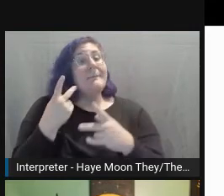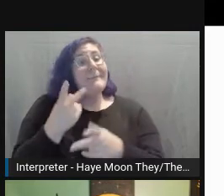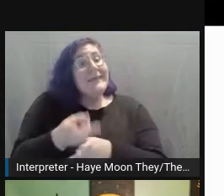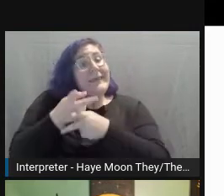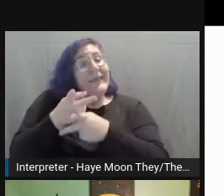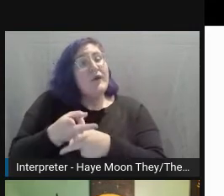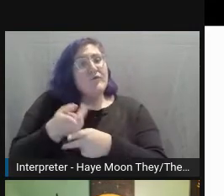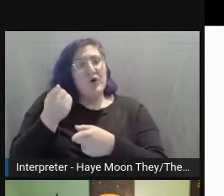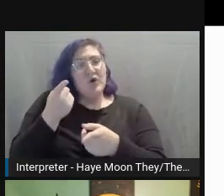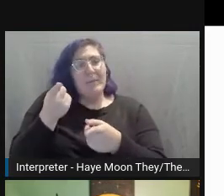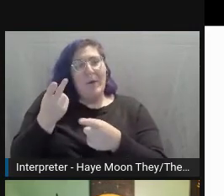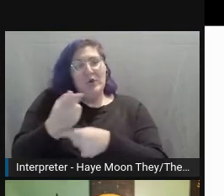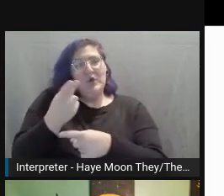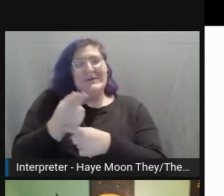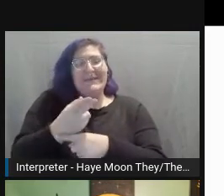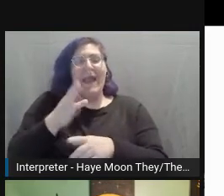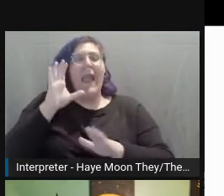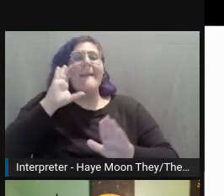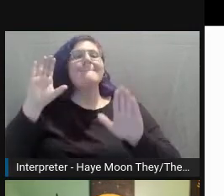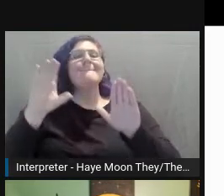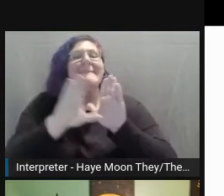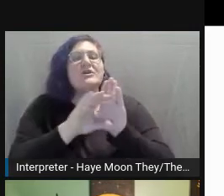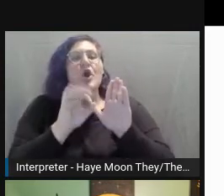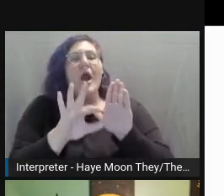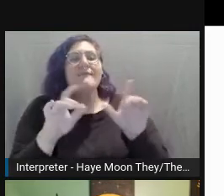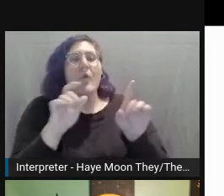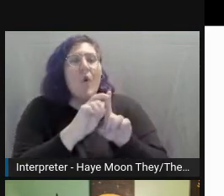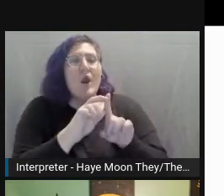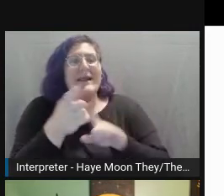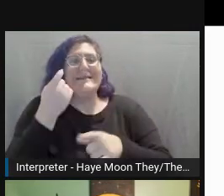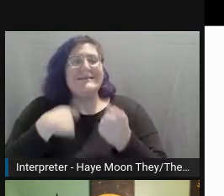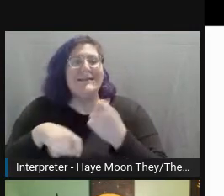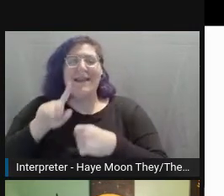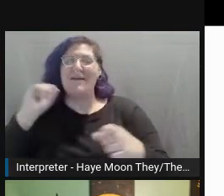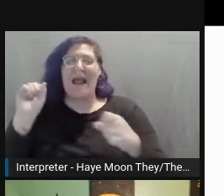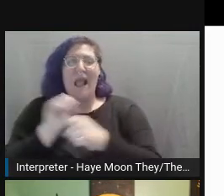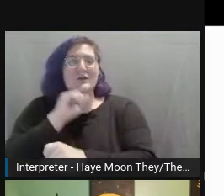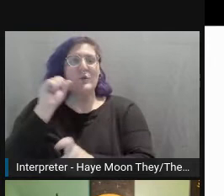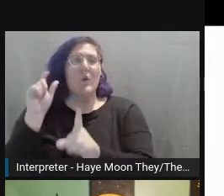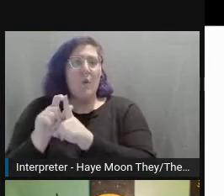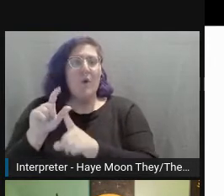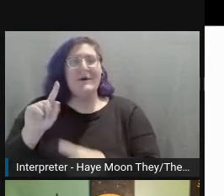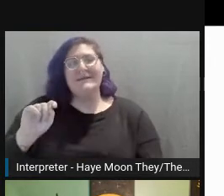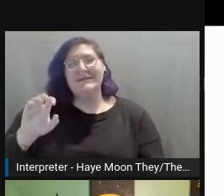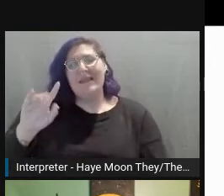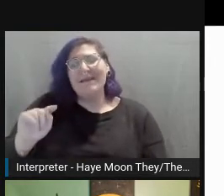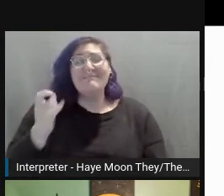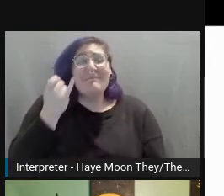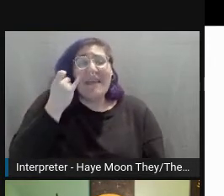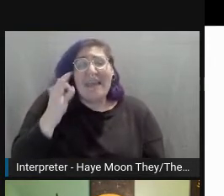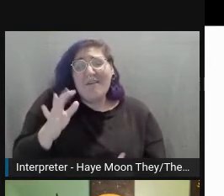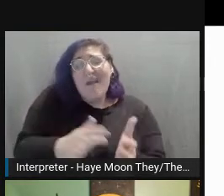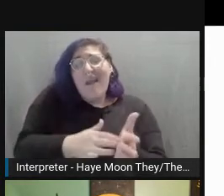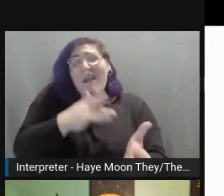instead of adding the actual text on there. But if you use that sparingly, it's okay. Just make sure you add the alt text in there.